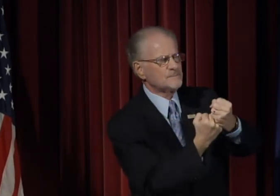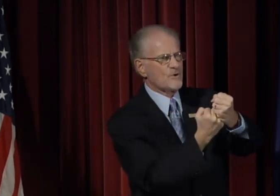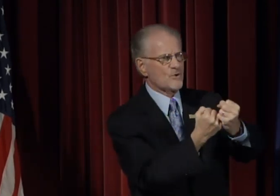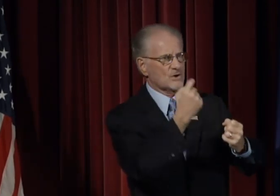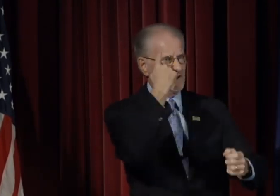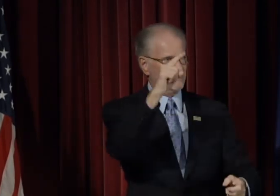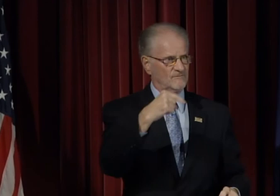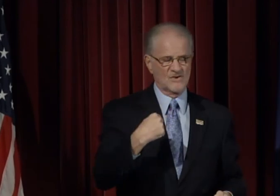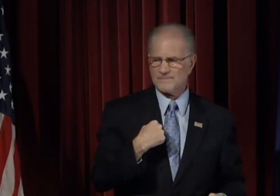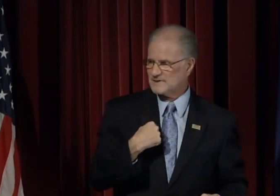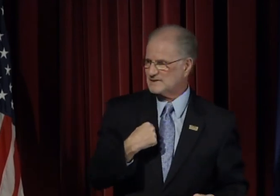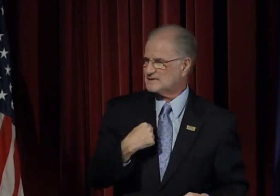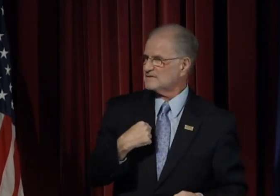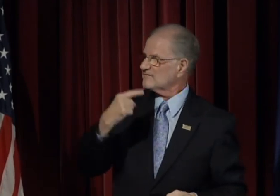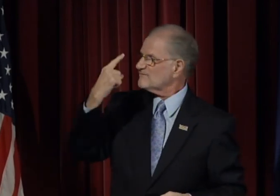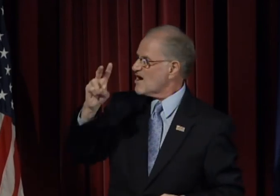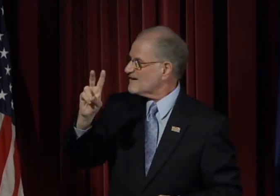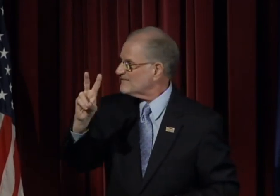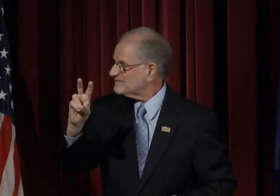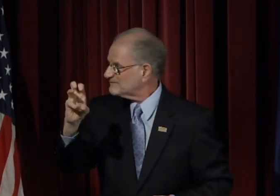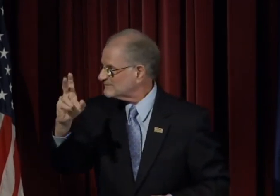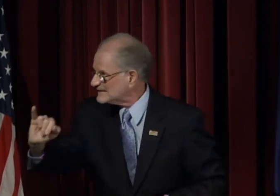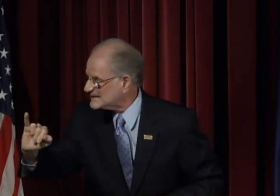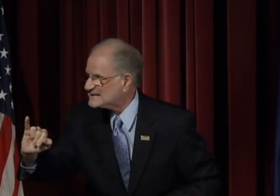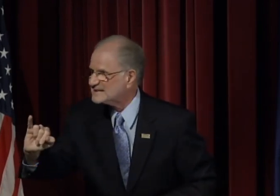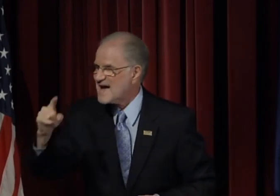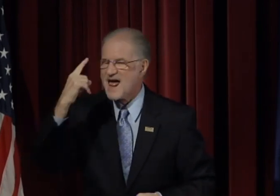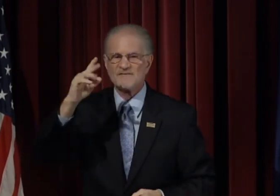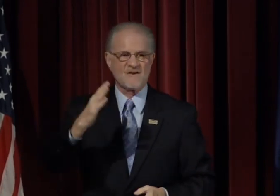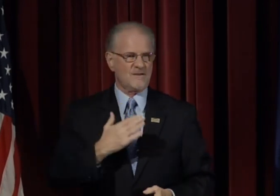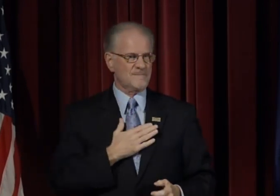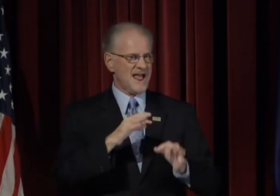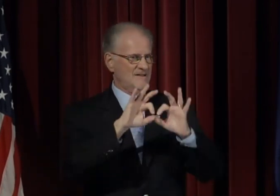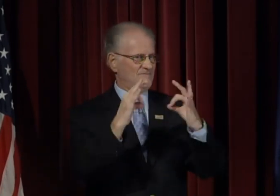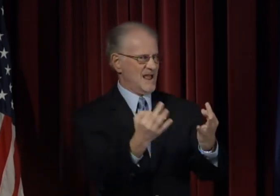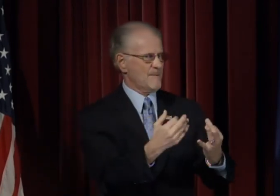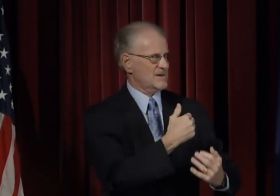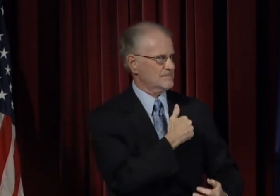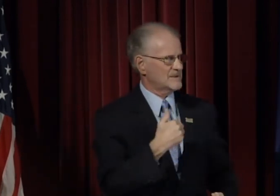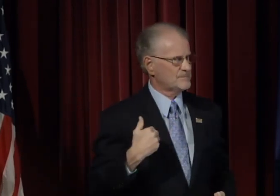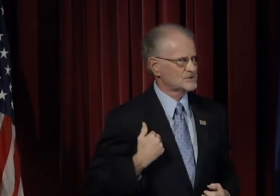for Vicki, and for my other family members.